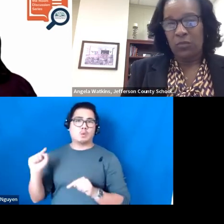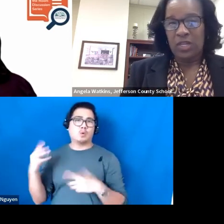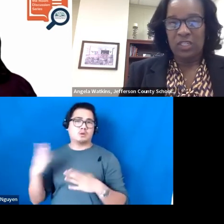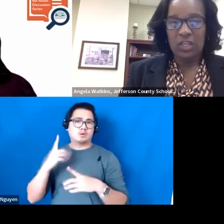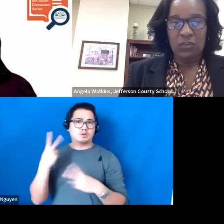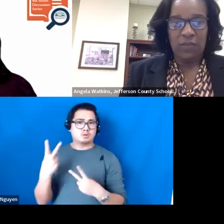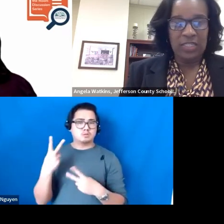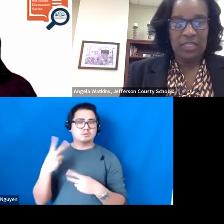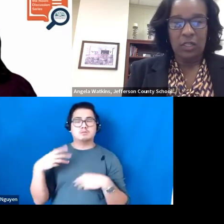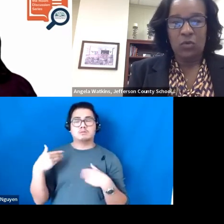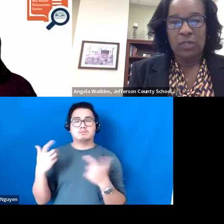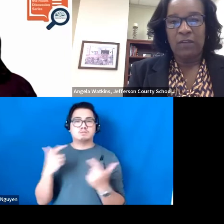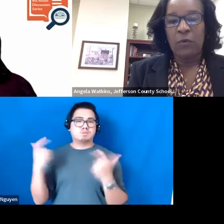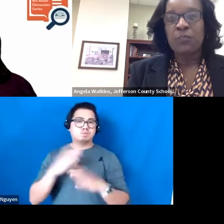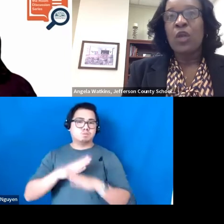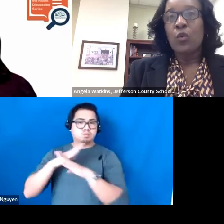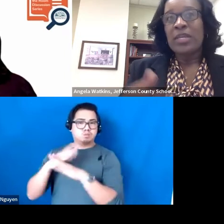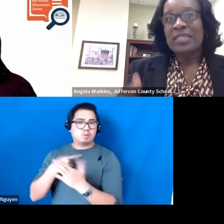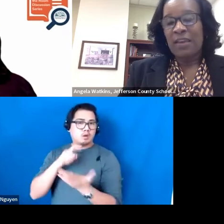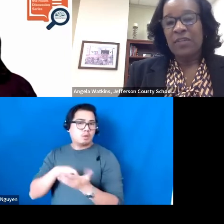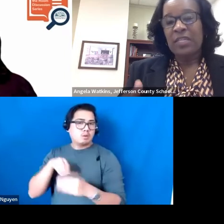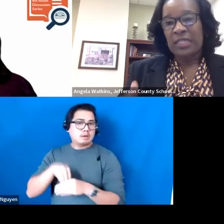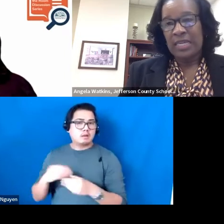that we continue to face at the local level, we definitely,